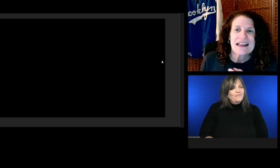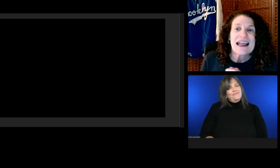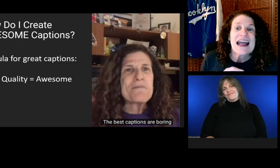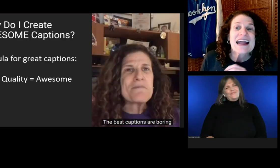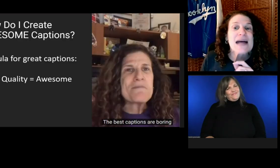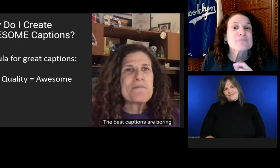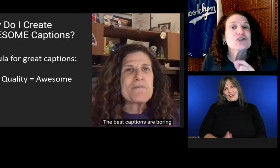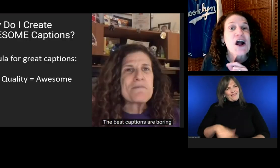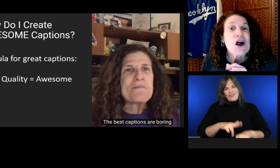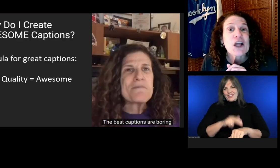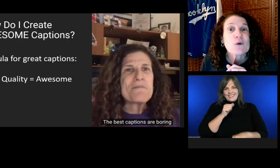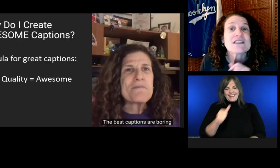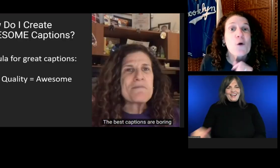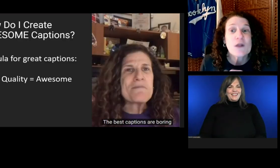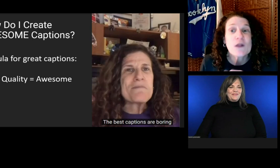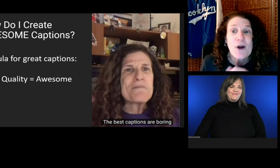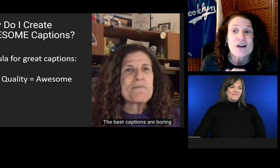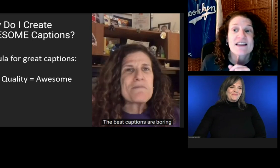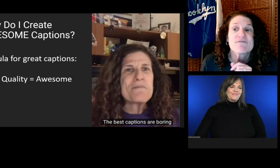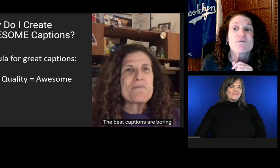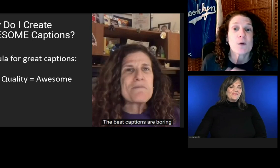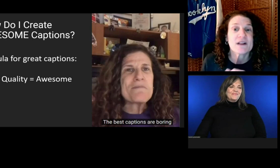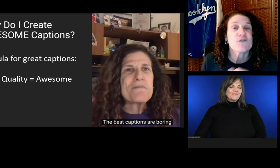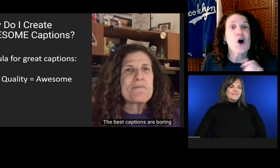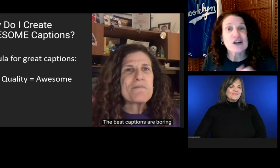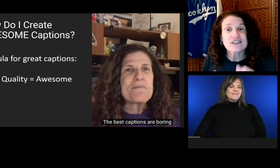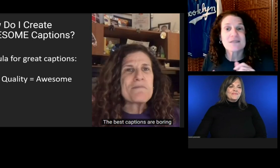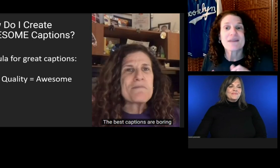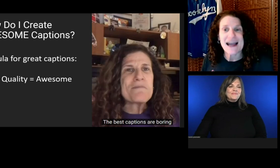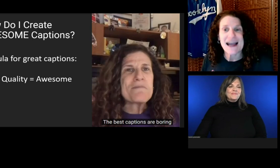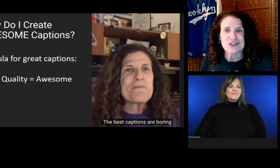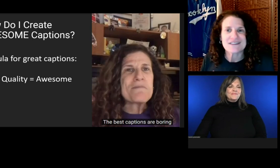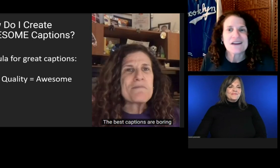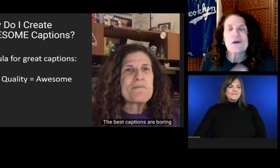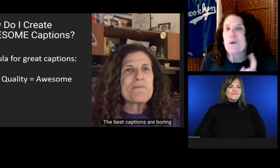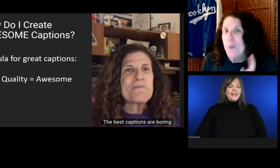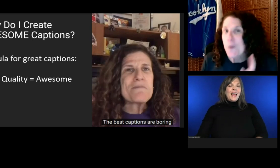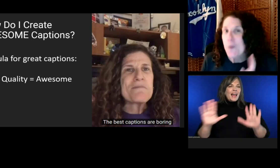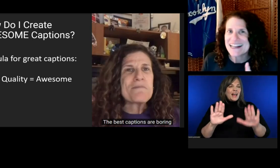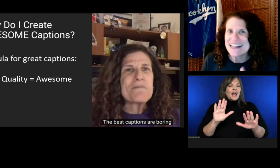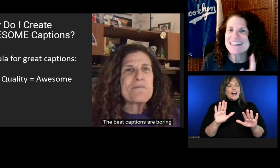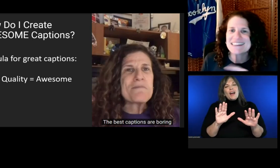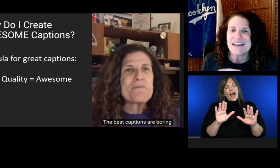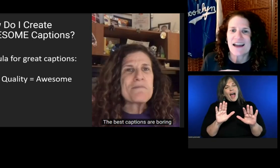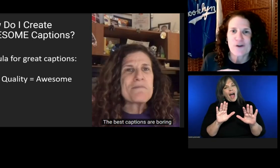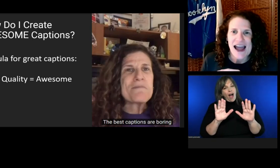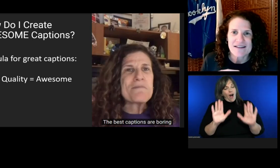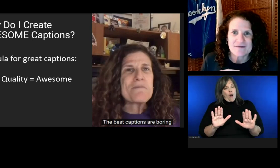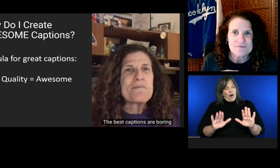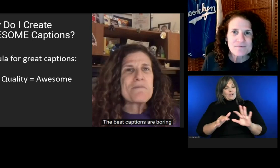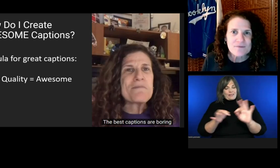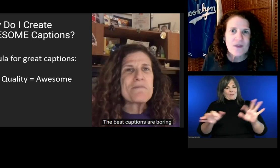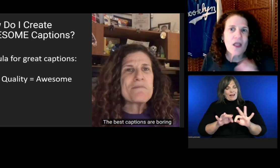Captioning audio is only part of the formula for awesome captions. Quality is the other half.